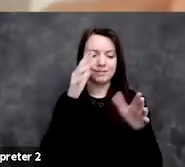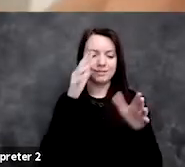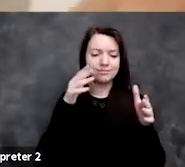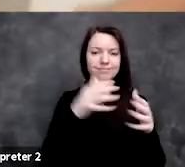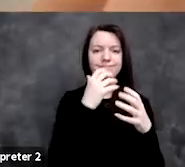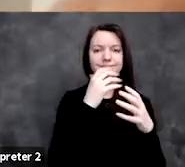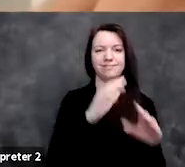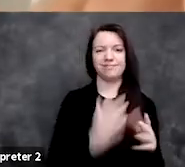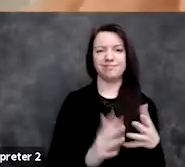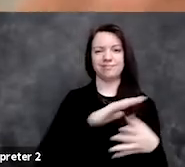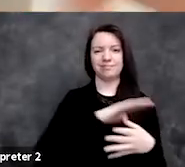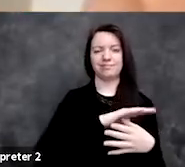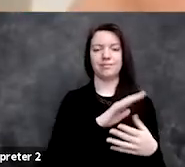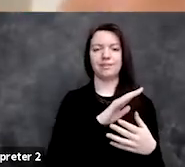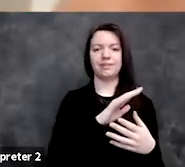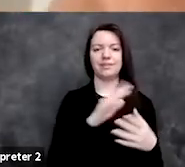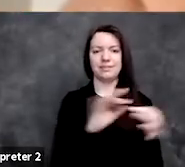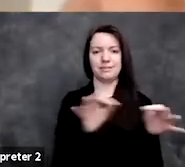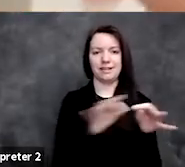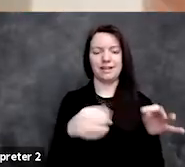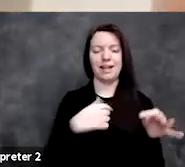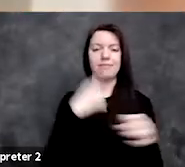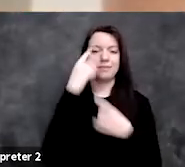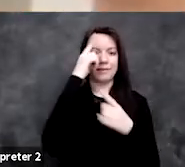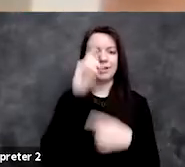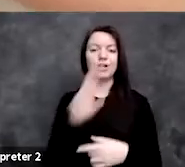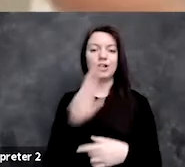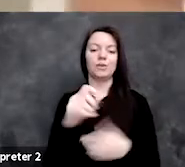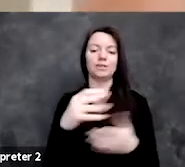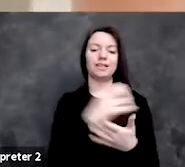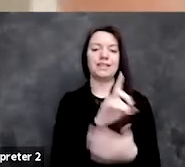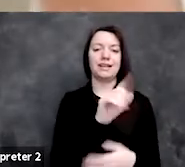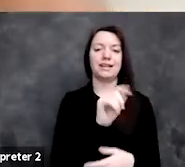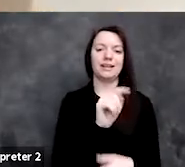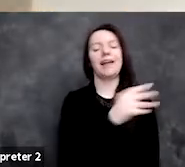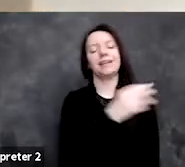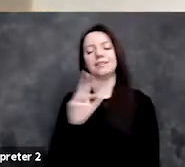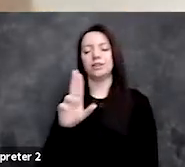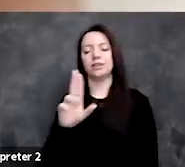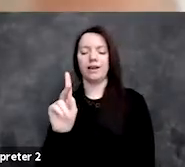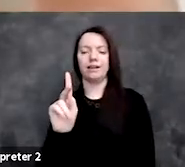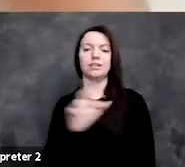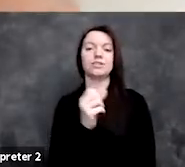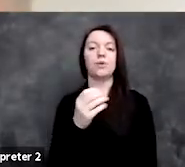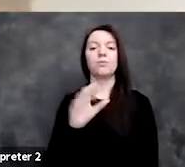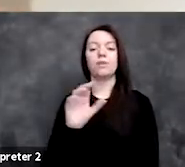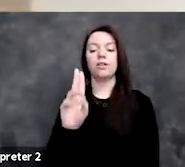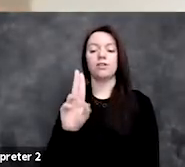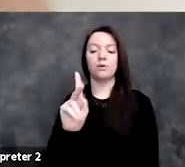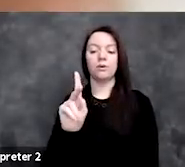I'm talking about US datasets and UK datasets, so like the UK Biobank, the All of Us dataset,